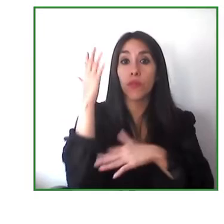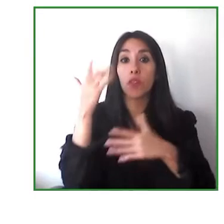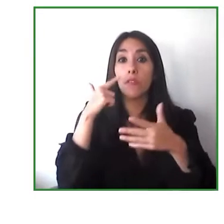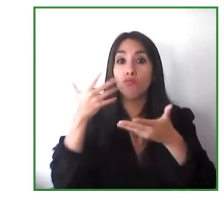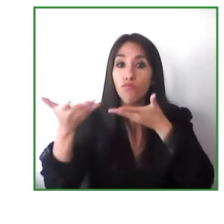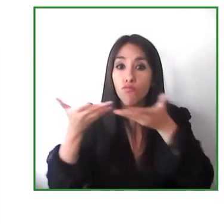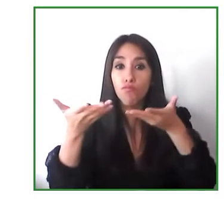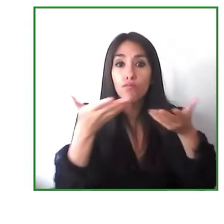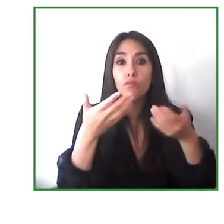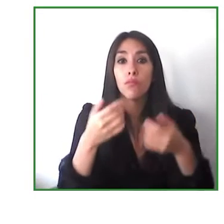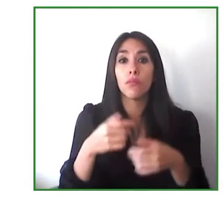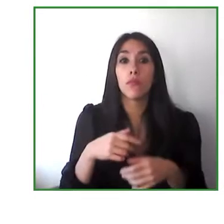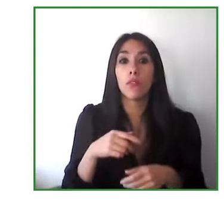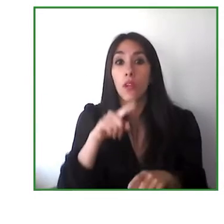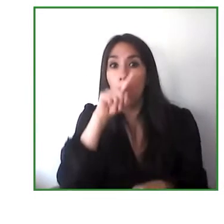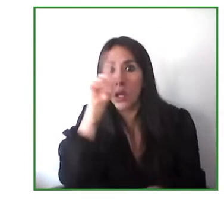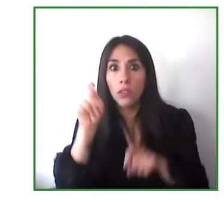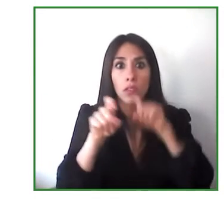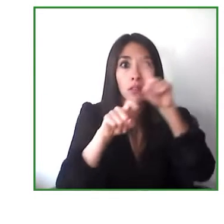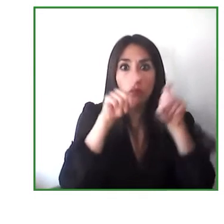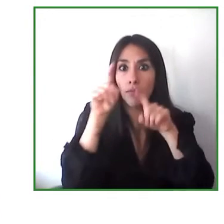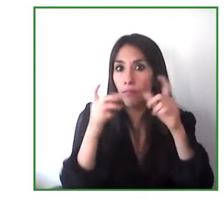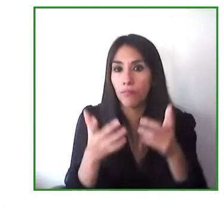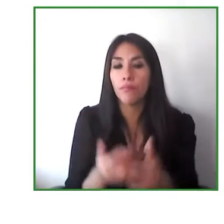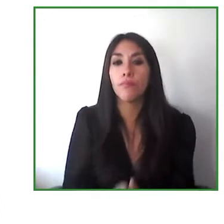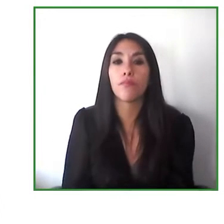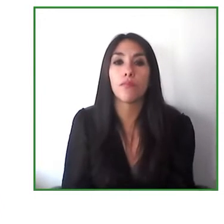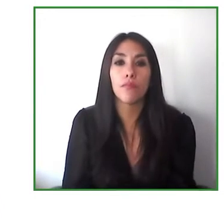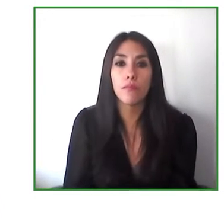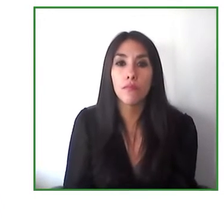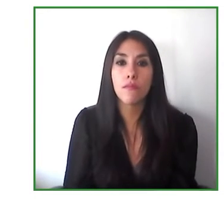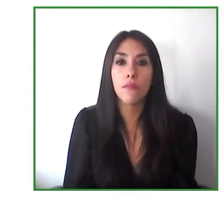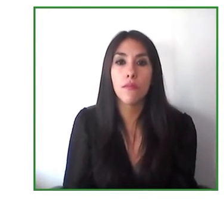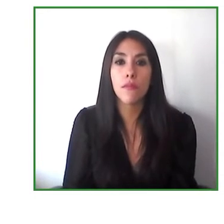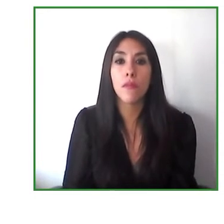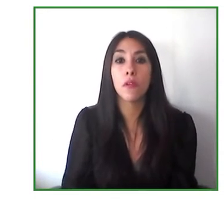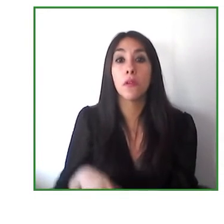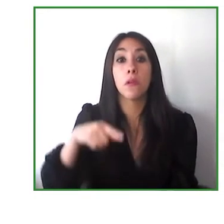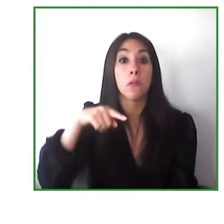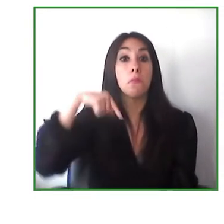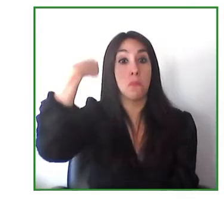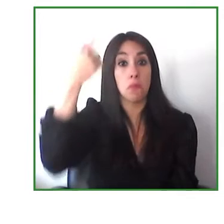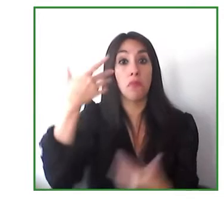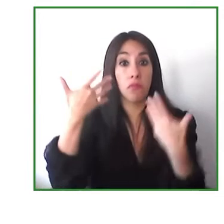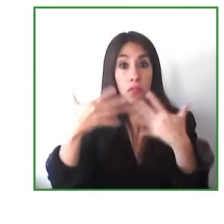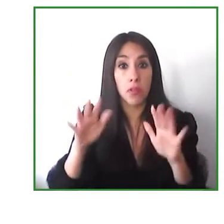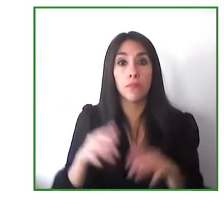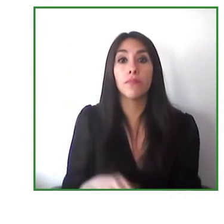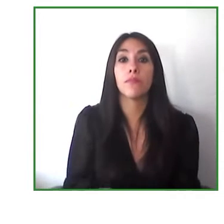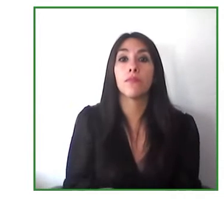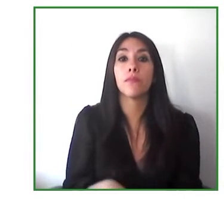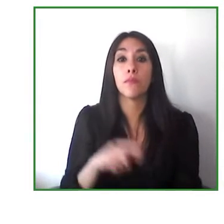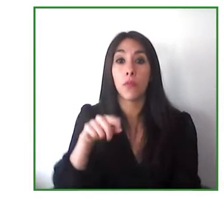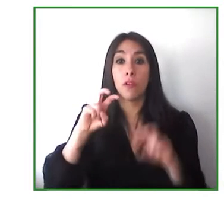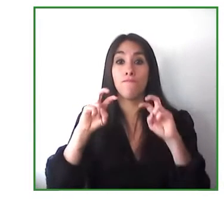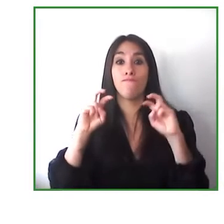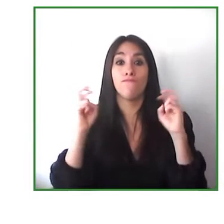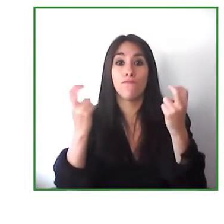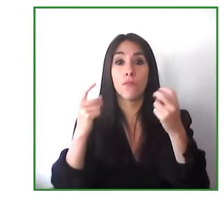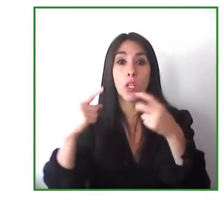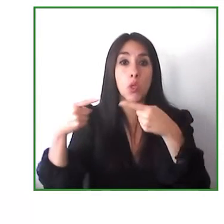the presentations and also then we will have a panel in which